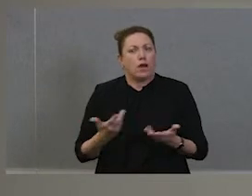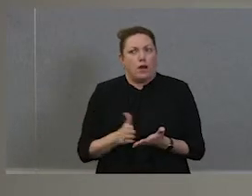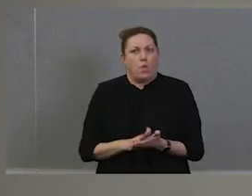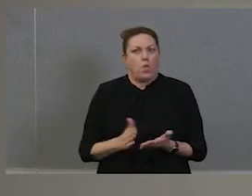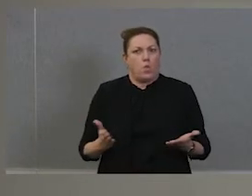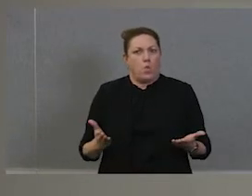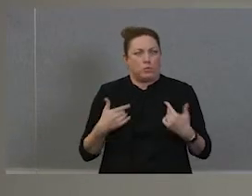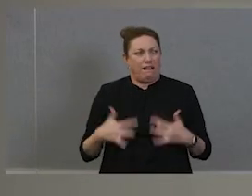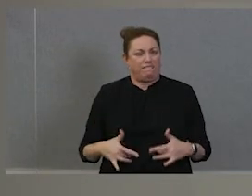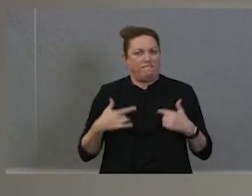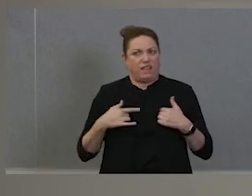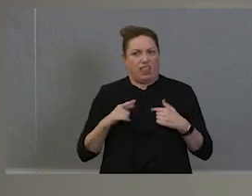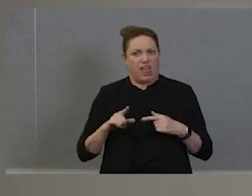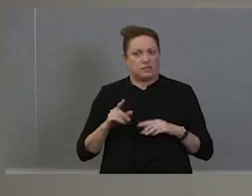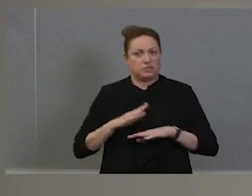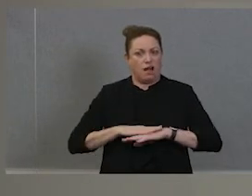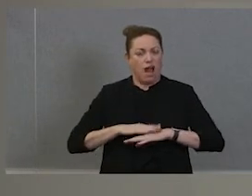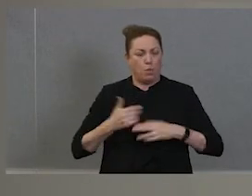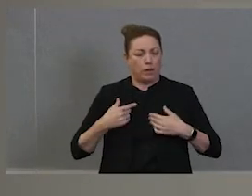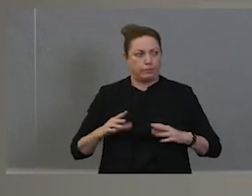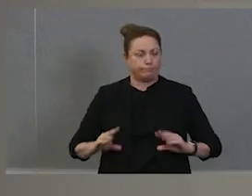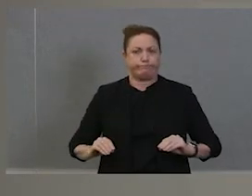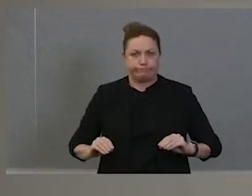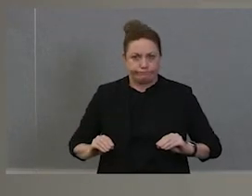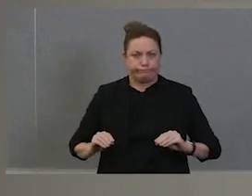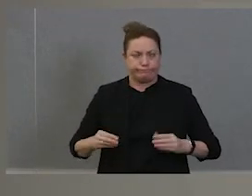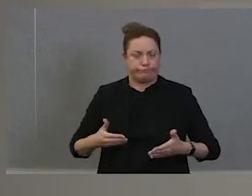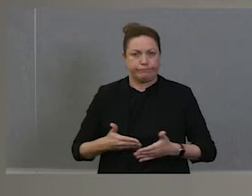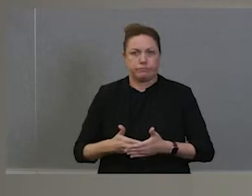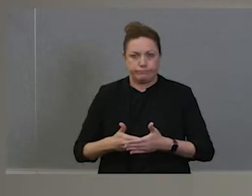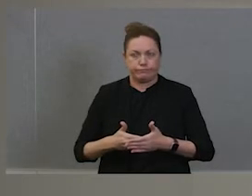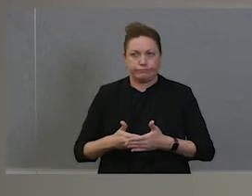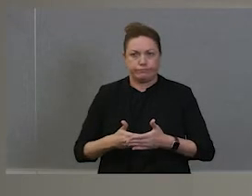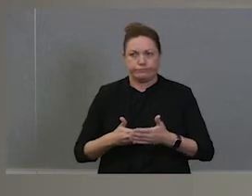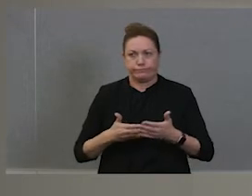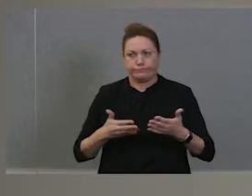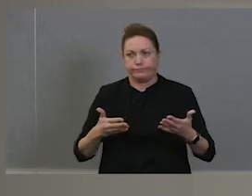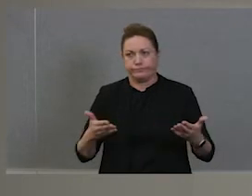still and coming up against this brick wall of the COVID-19. So